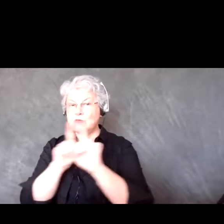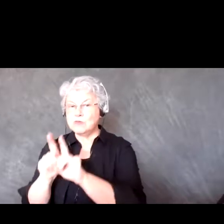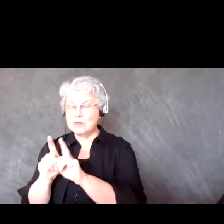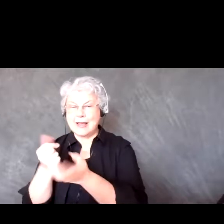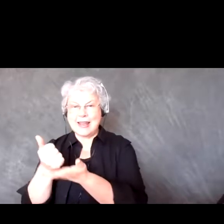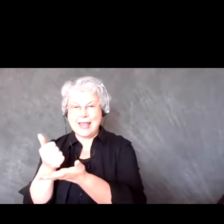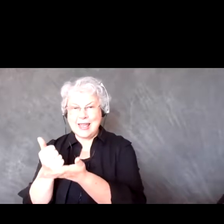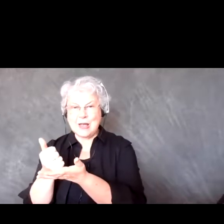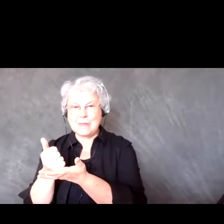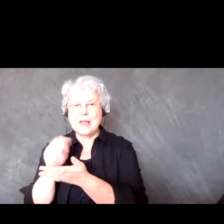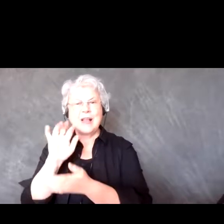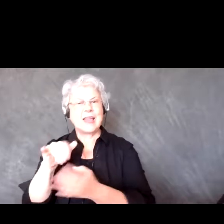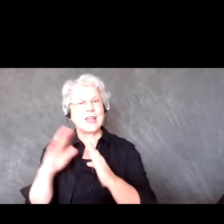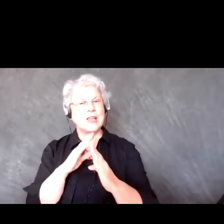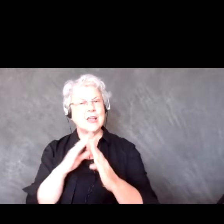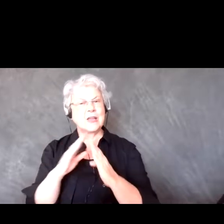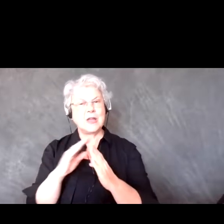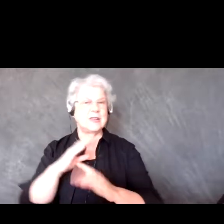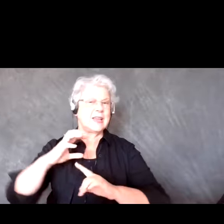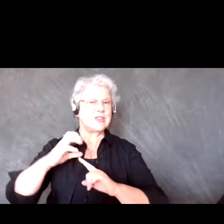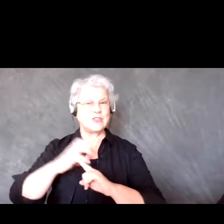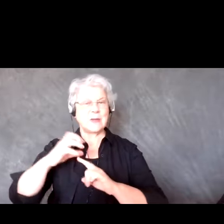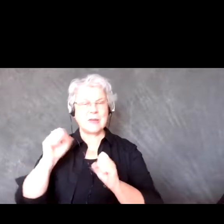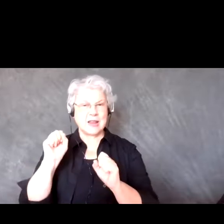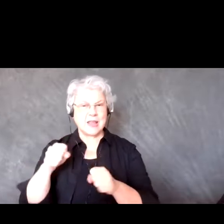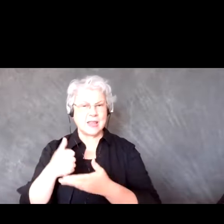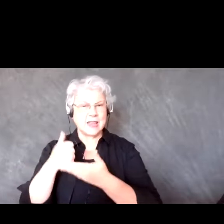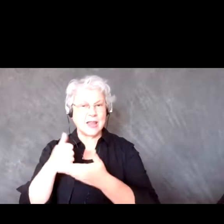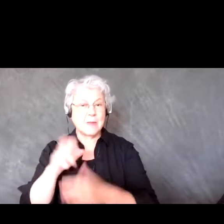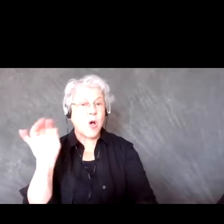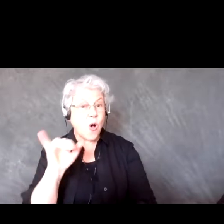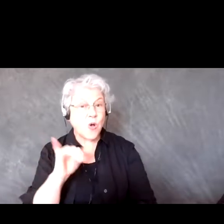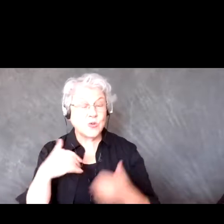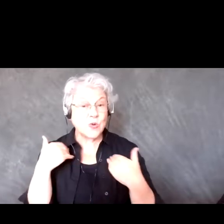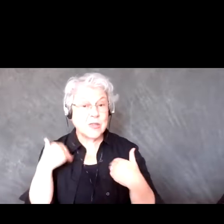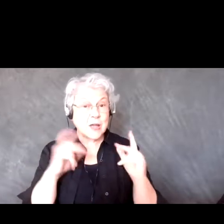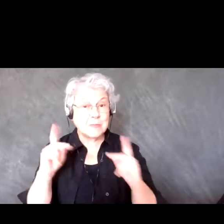that you are able to work with. Even a lot of Youth if you have the budget to do honorariums,